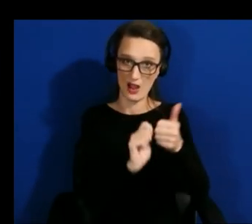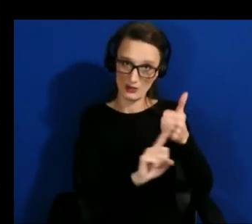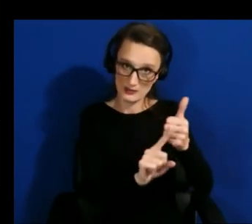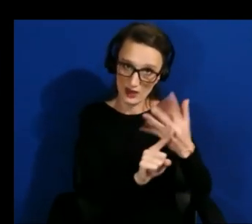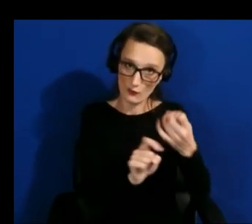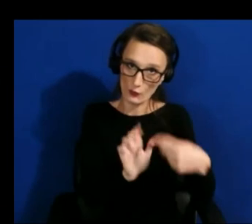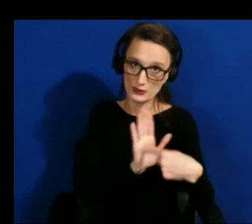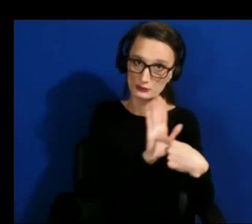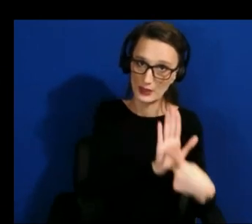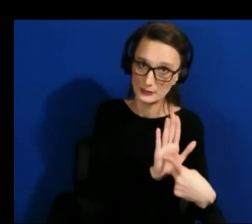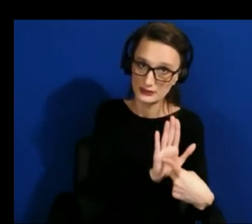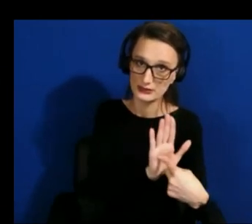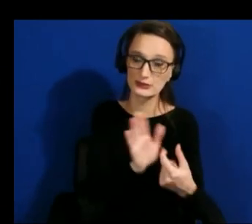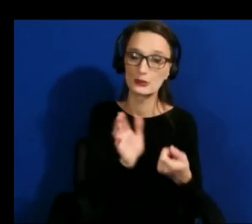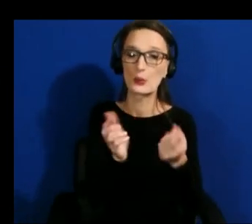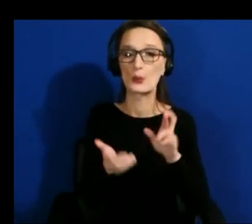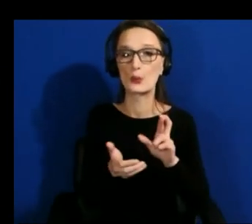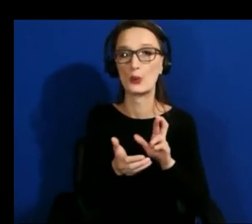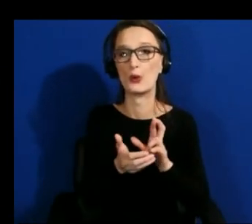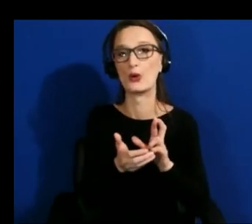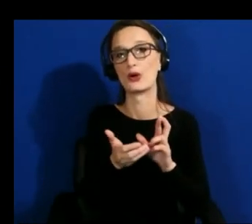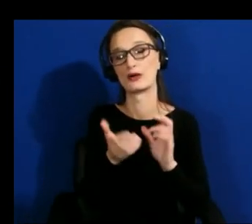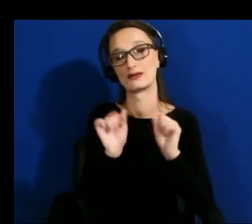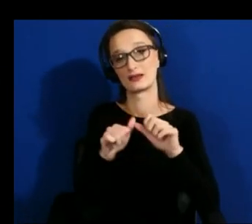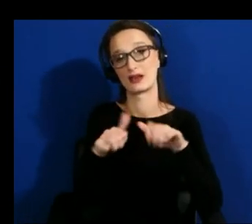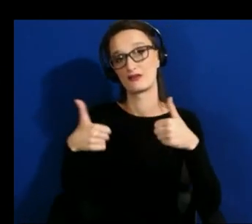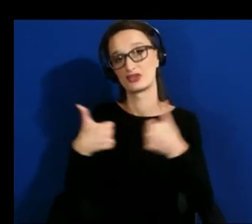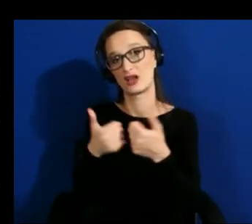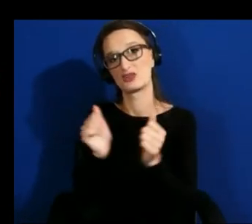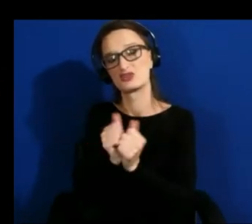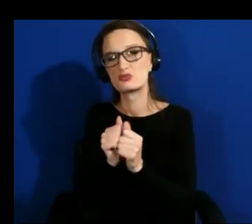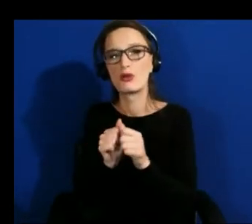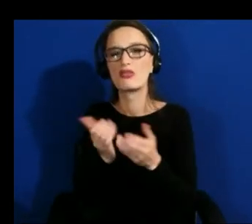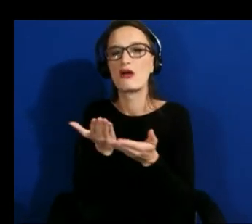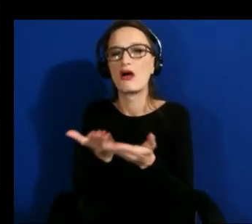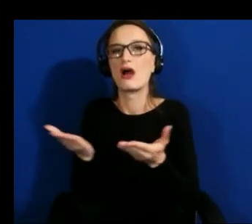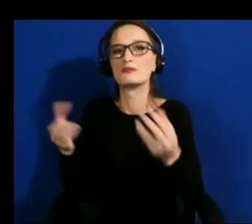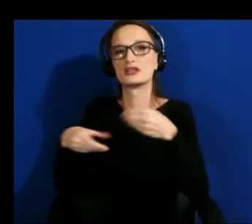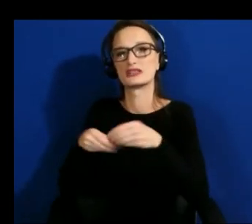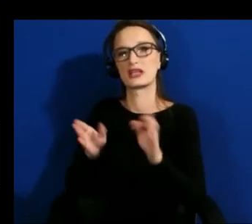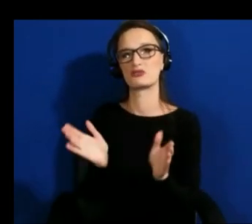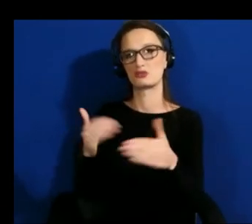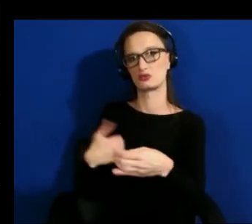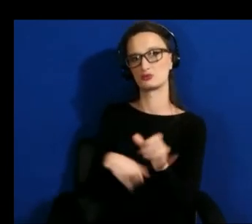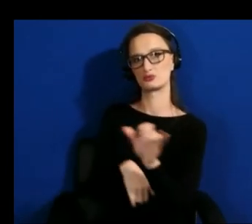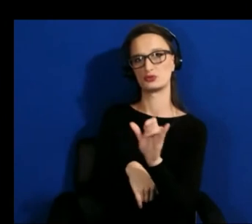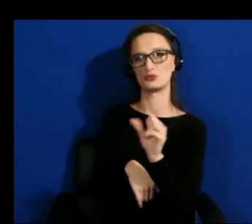challenging with um you know objects in your room as well and so i think you know accuracy the uh